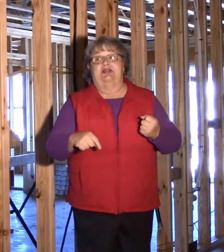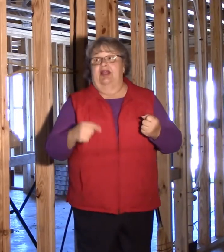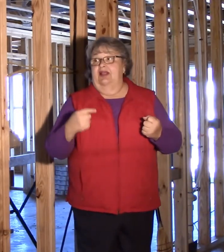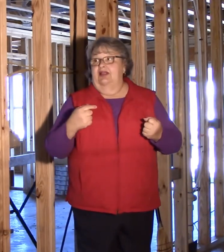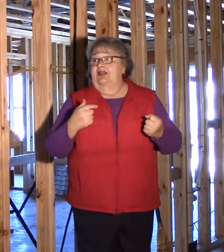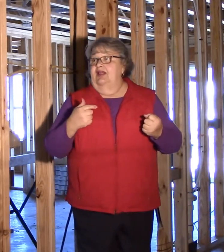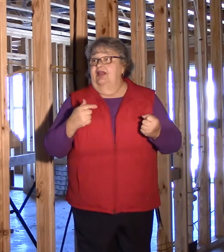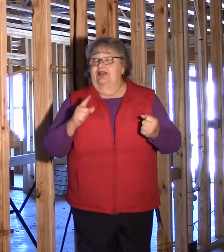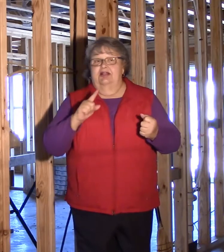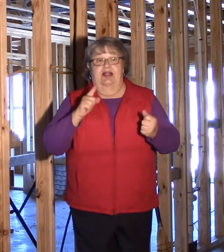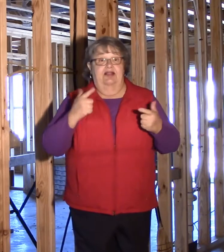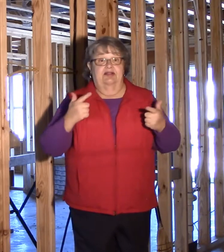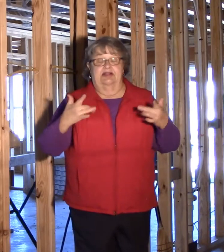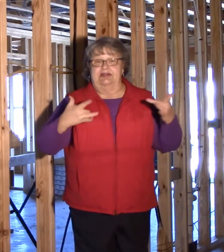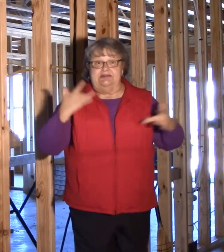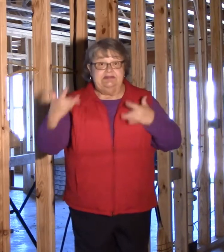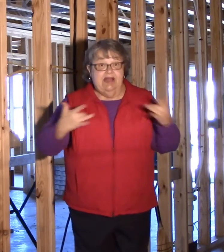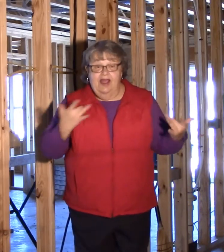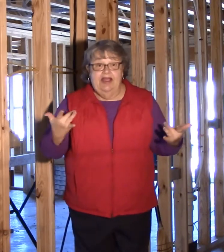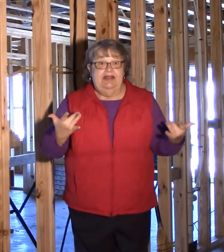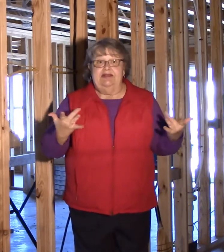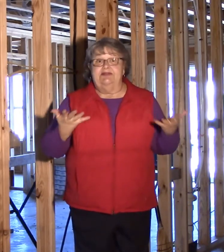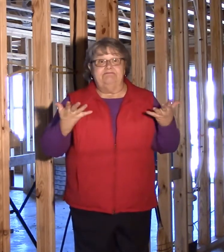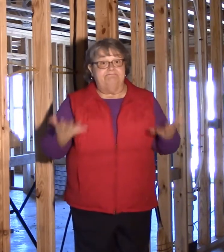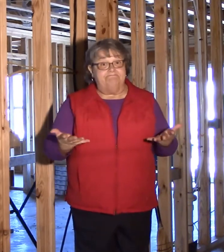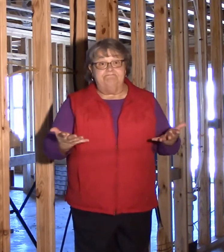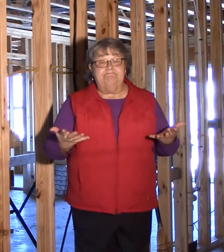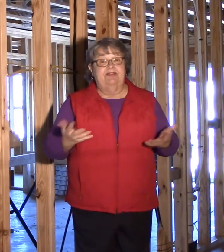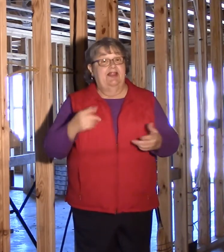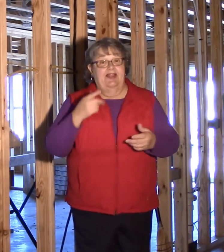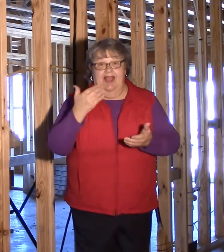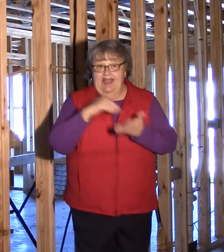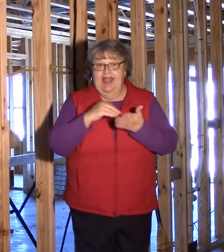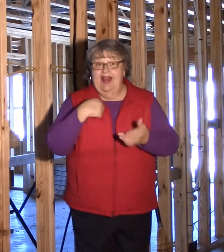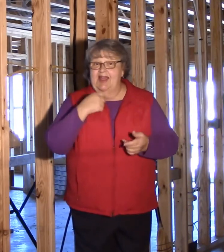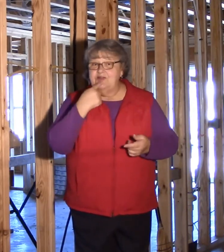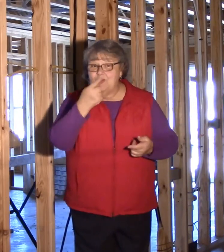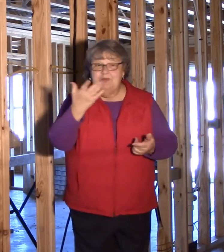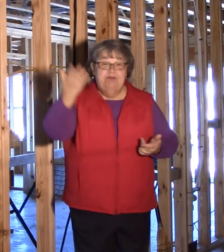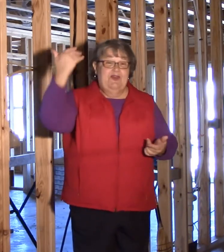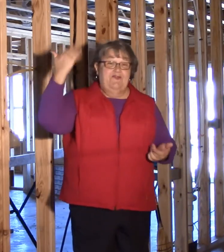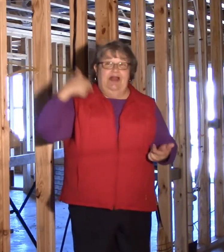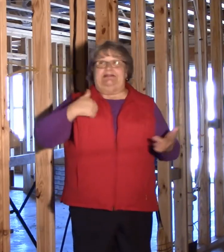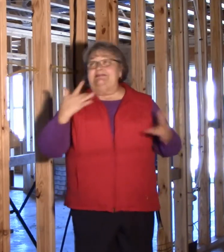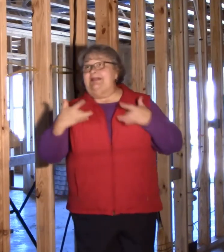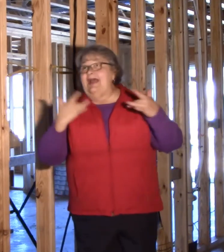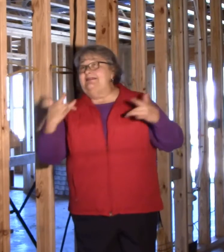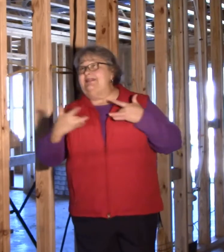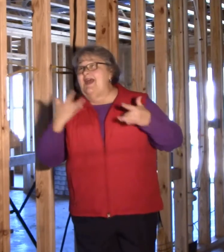I'm excited. Oh, I know I have said "excited" so many times, but I am.